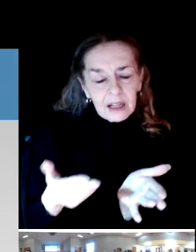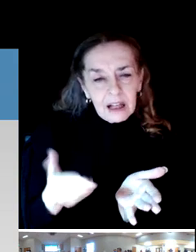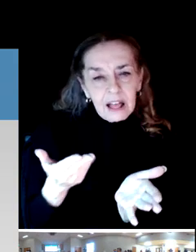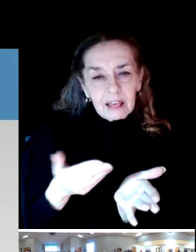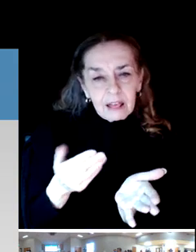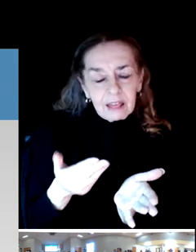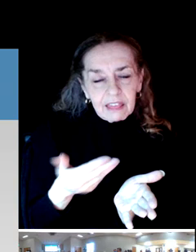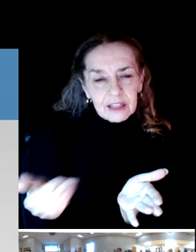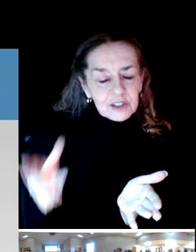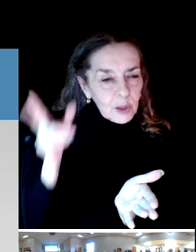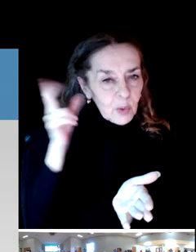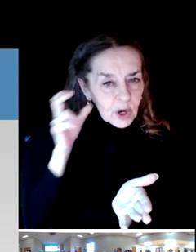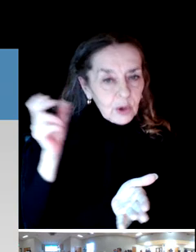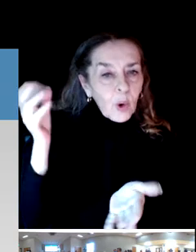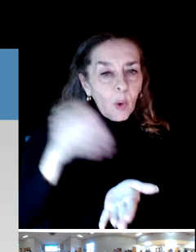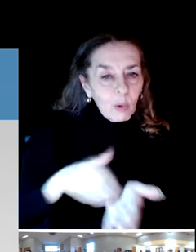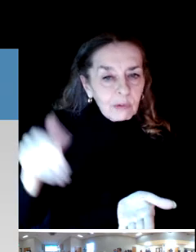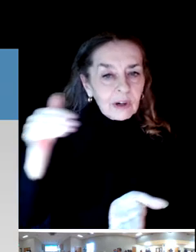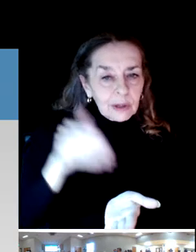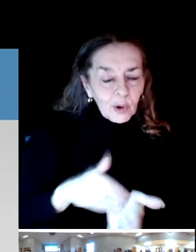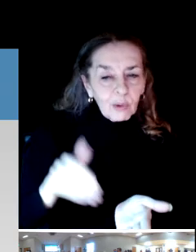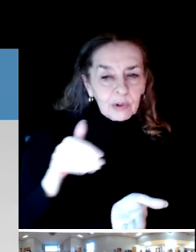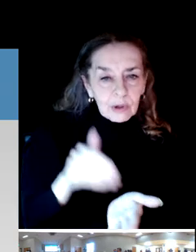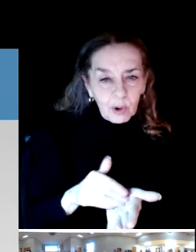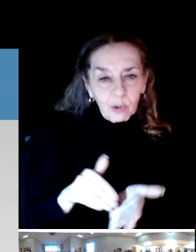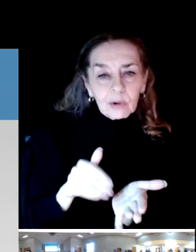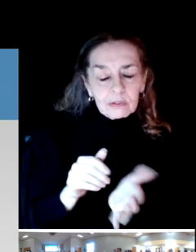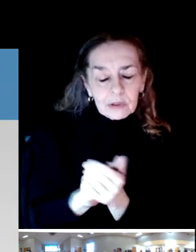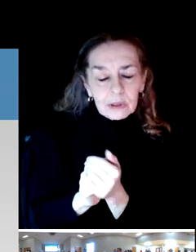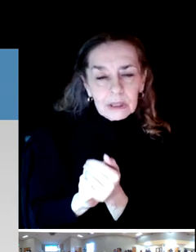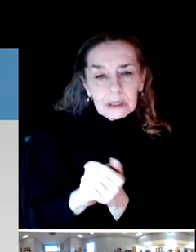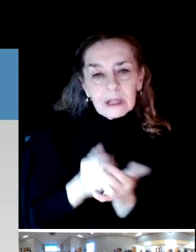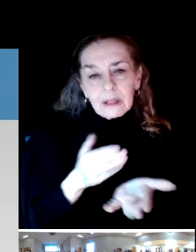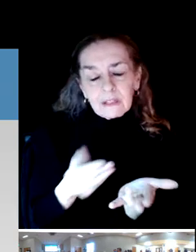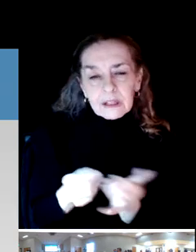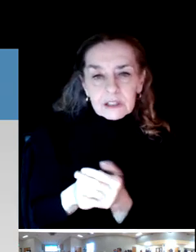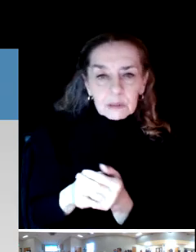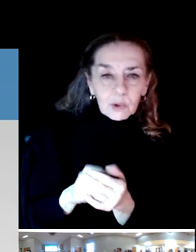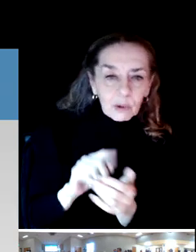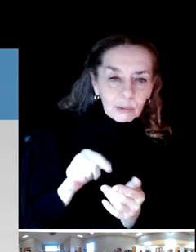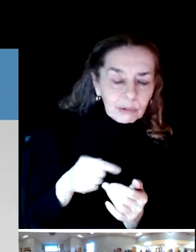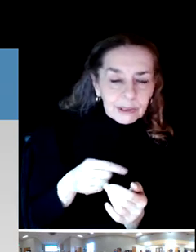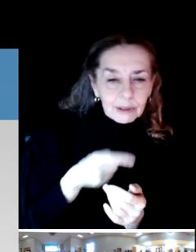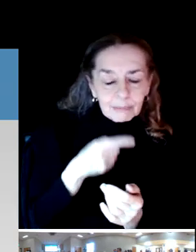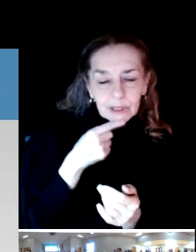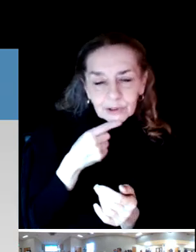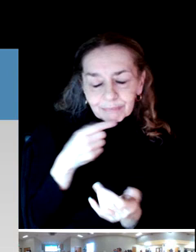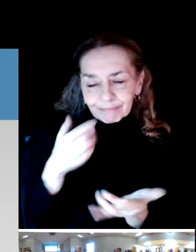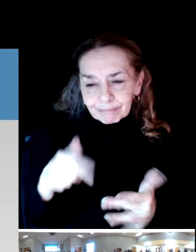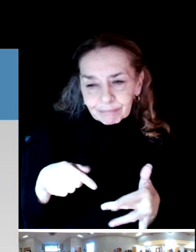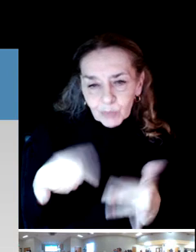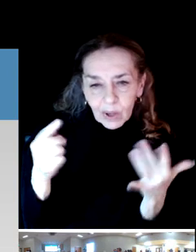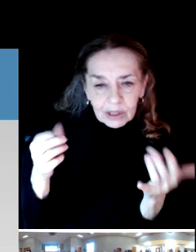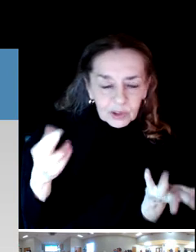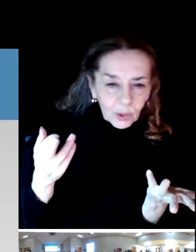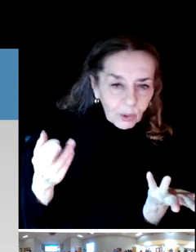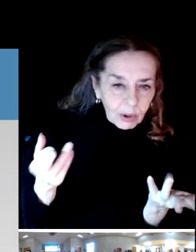over again. Areas or items that were not repeated are either represented fairly minimally or are